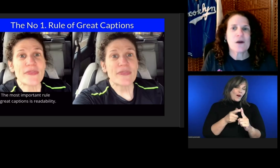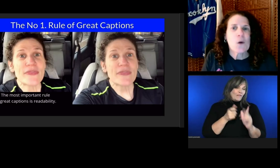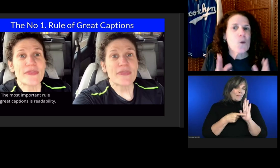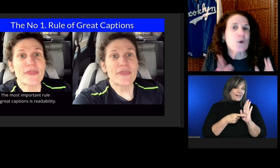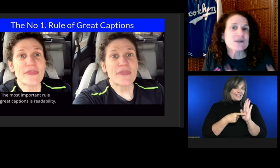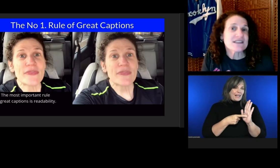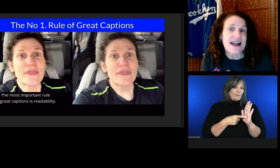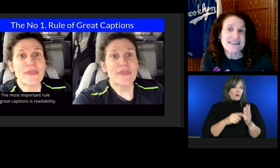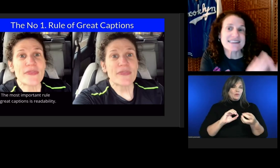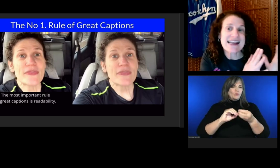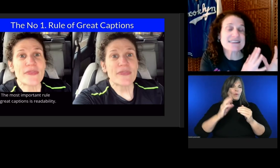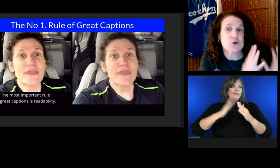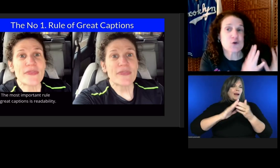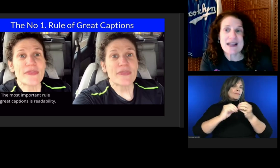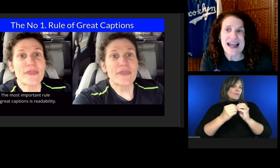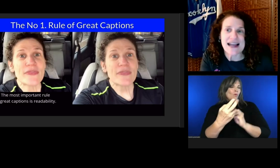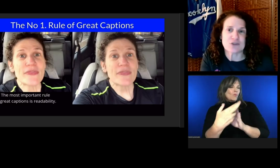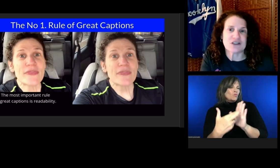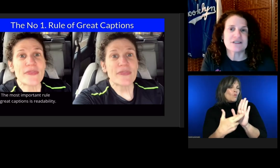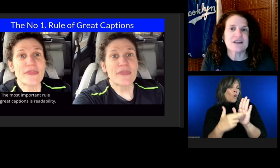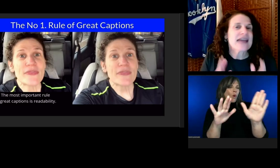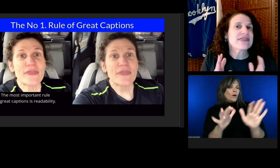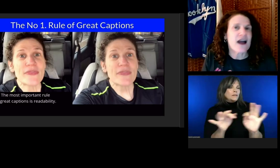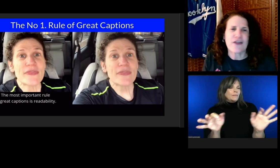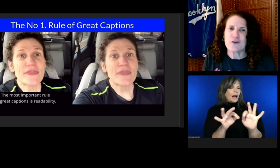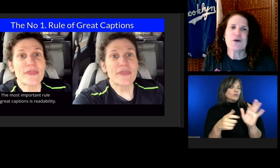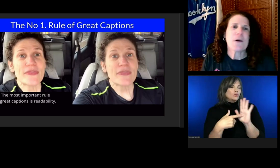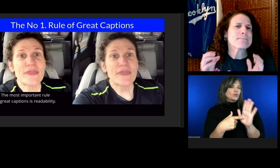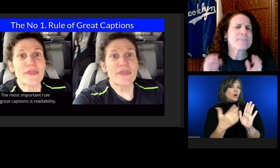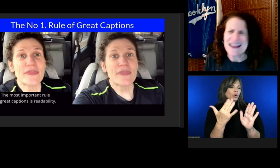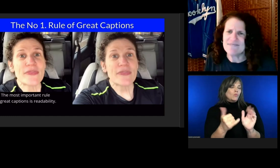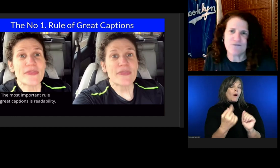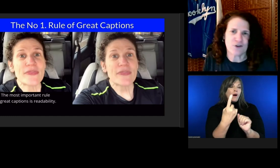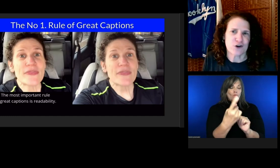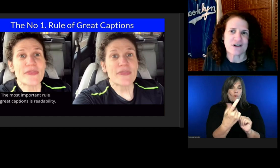One side contains great captions, and the other, painful captions.